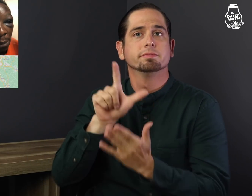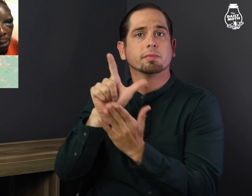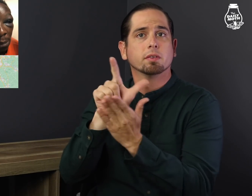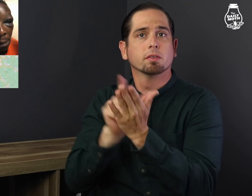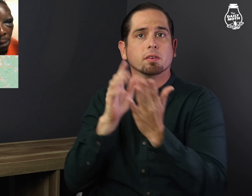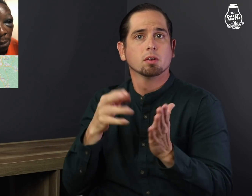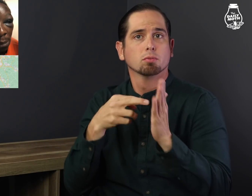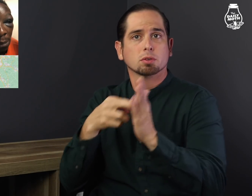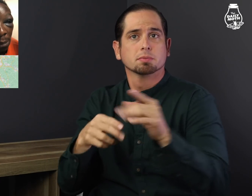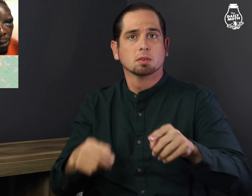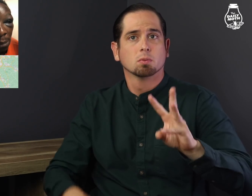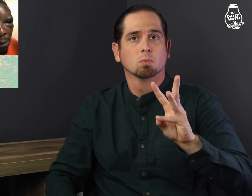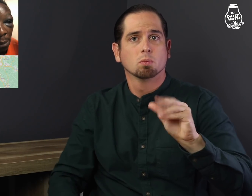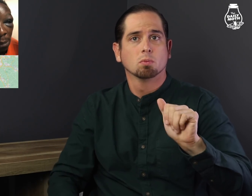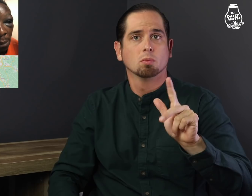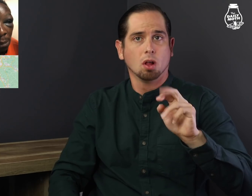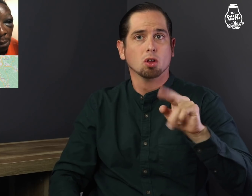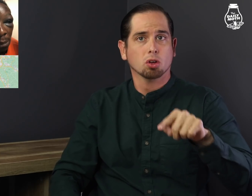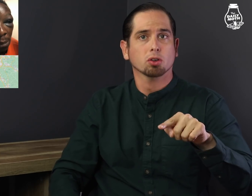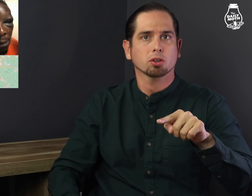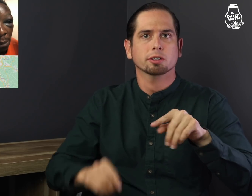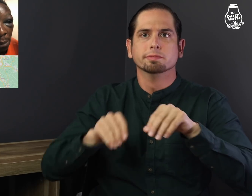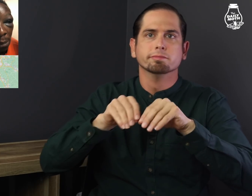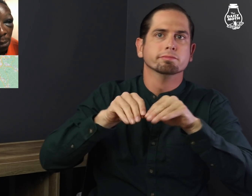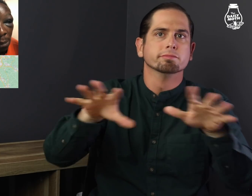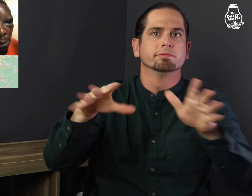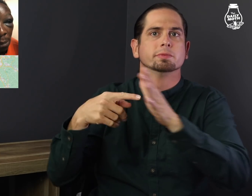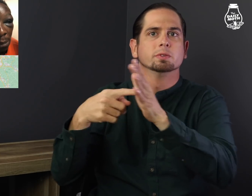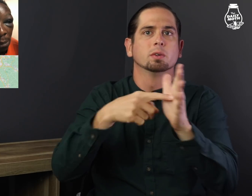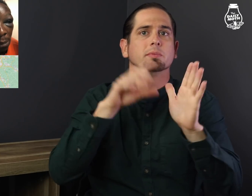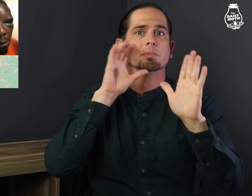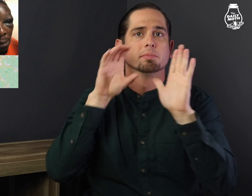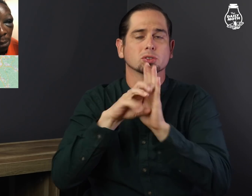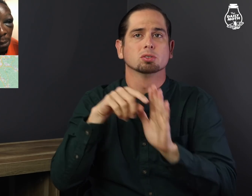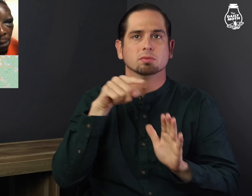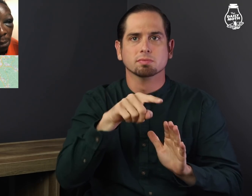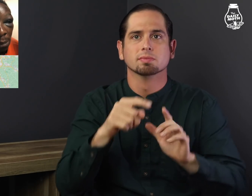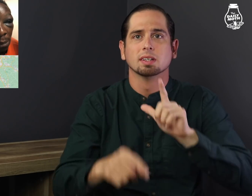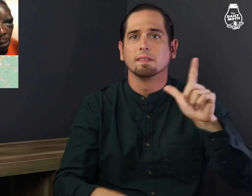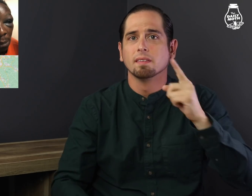Attorneys for Walker released an image of him with